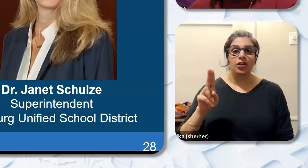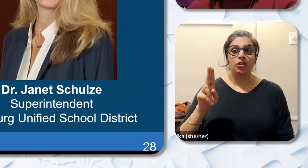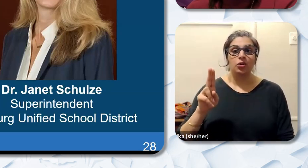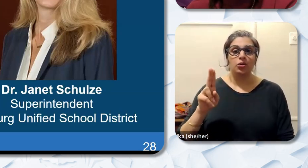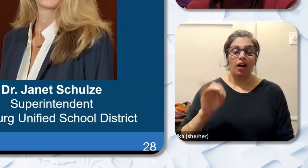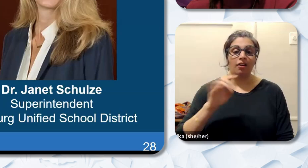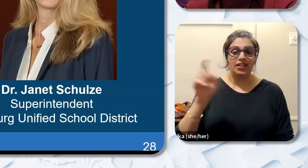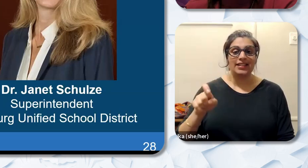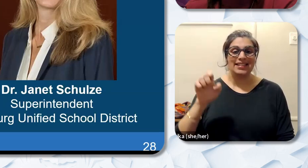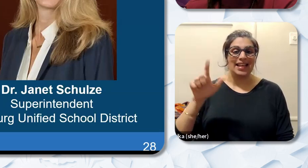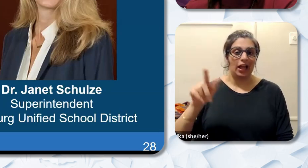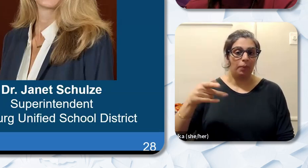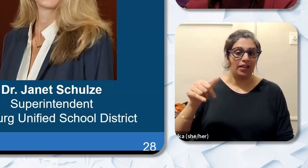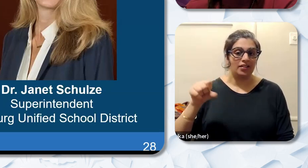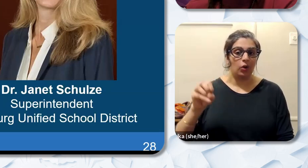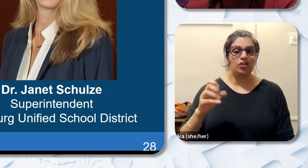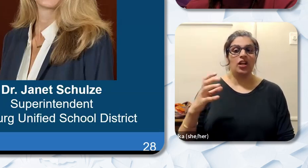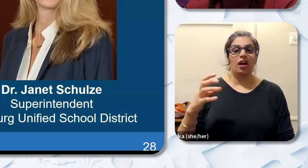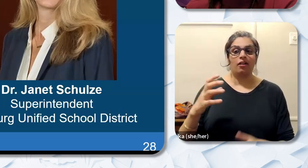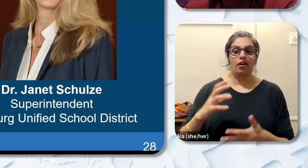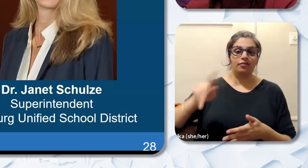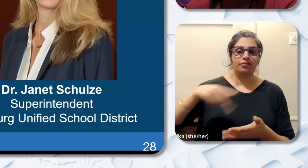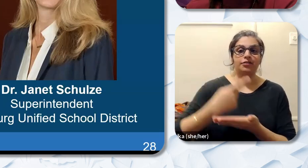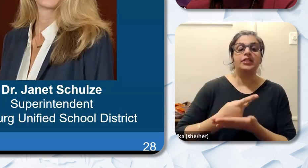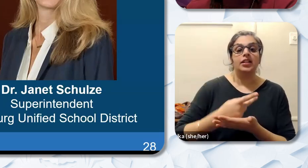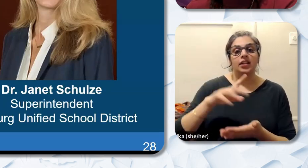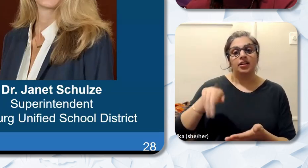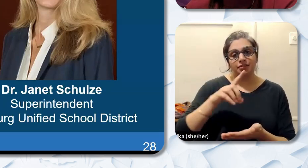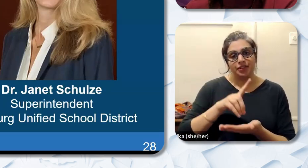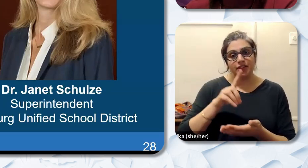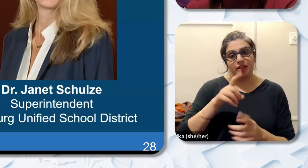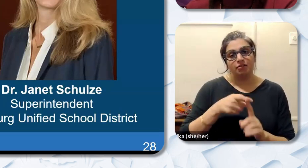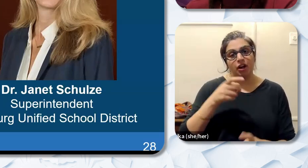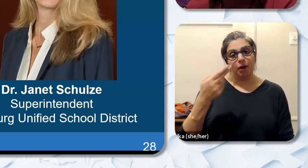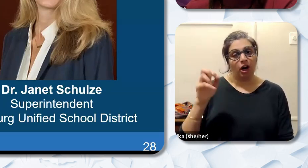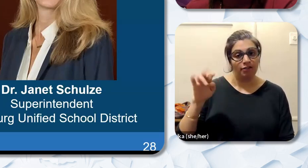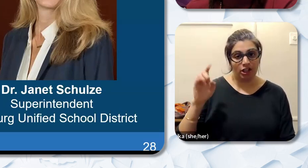Doctor of Education in Administration Planning and Social Policy from Harvard University where